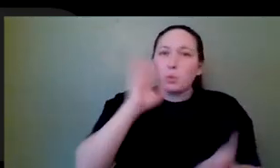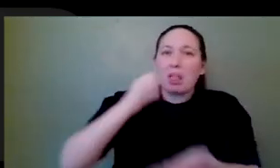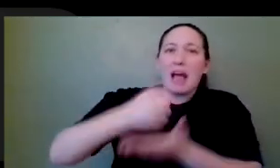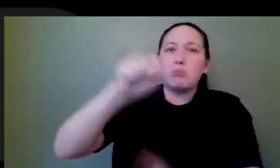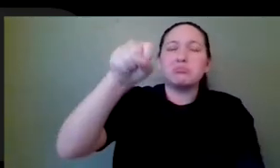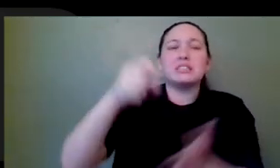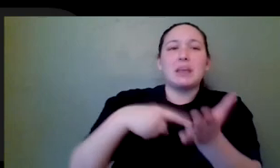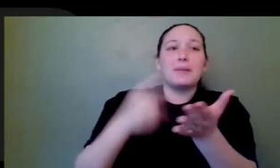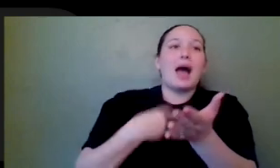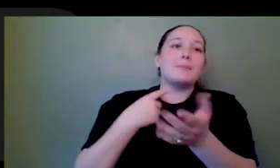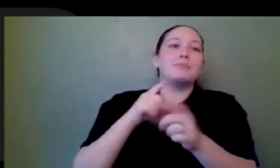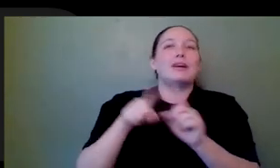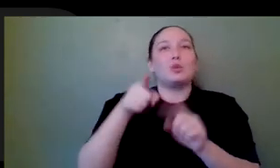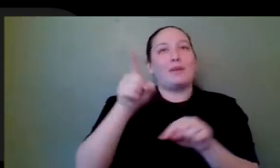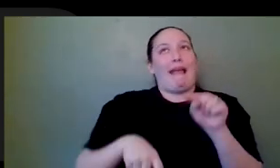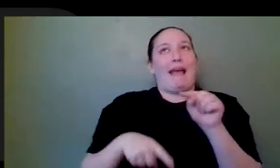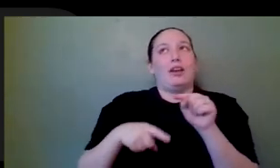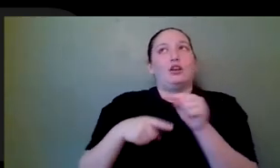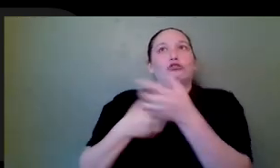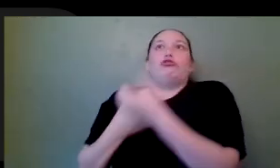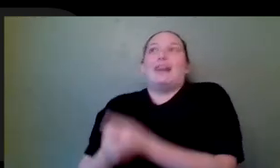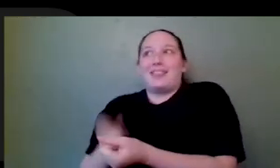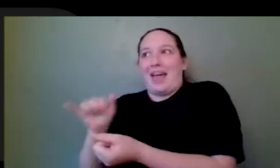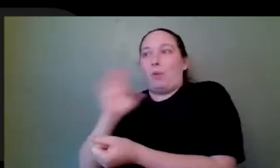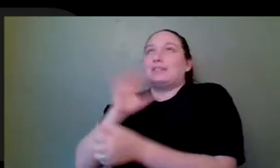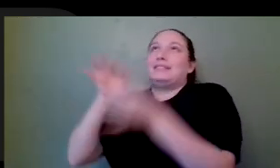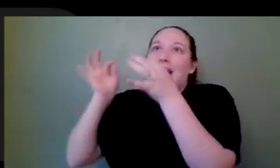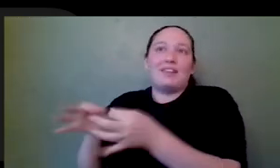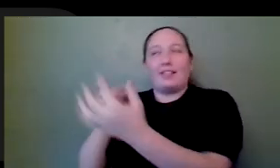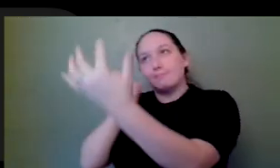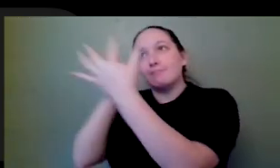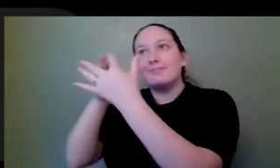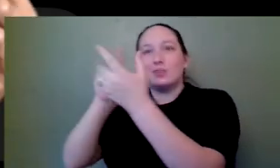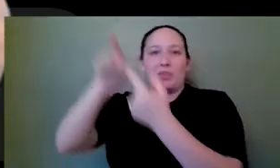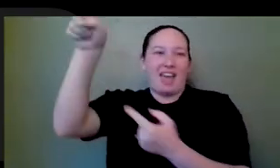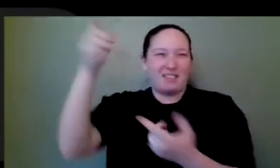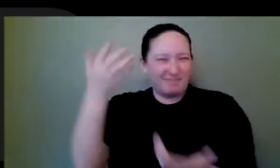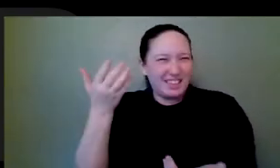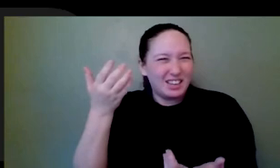you can't you can't bet on that with high. What's the word I'm looking for, like high return, I